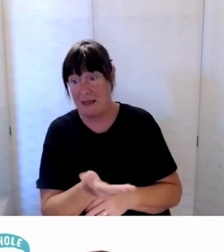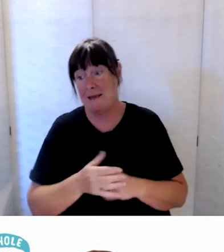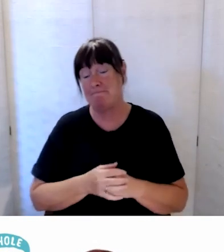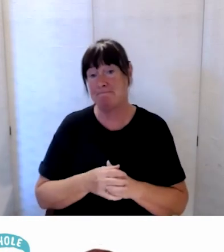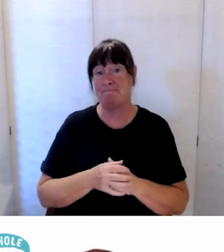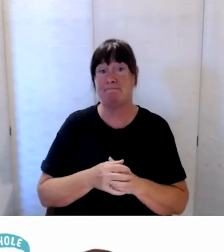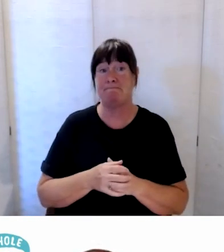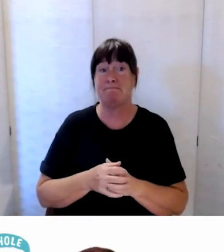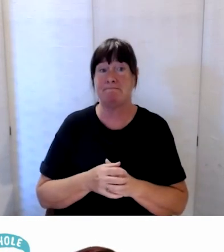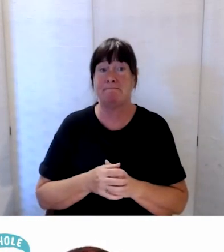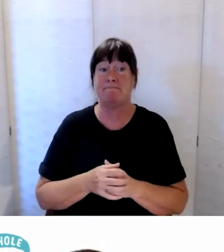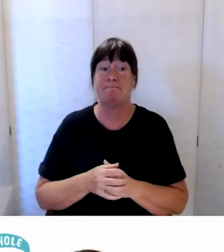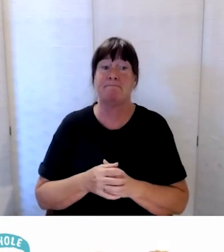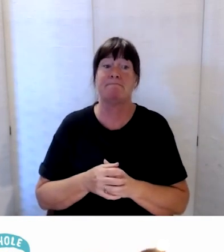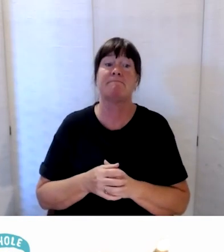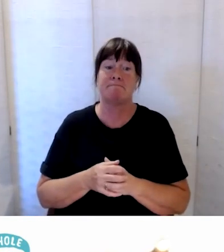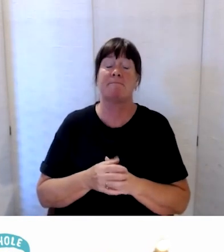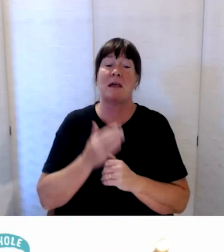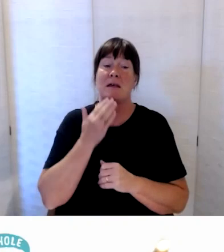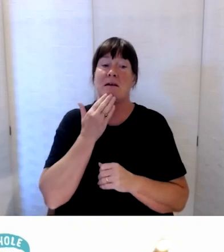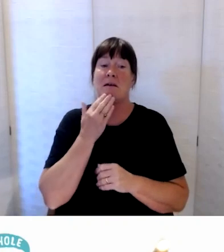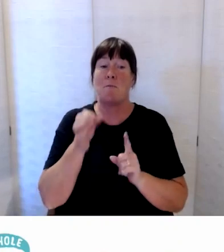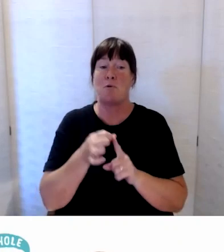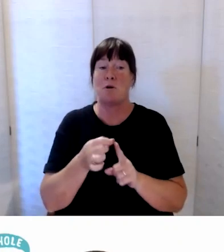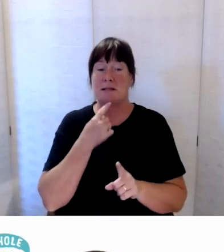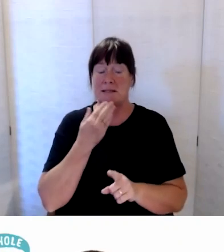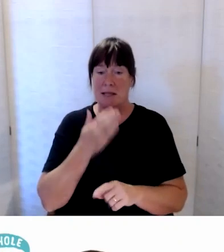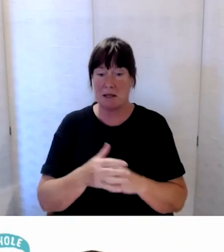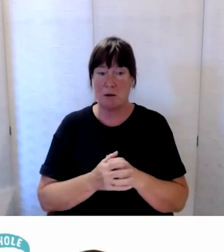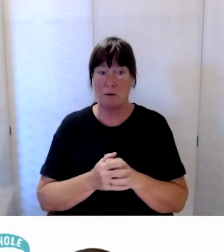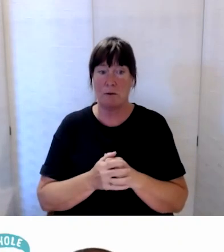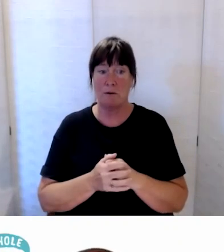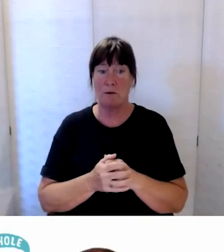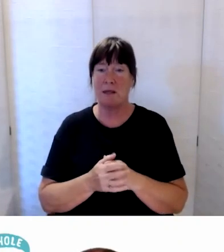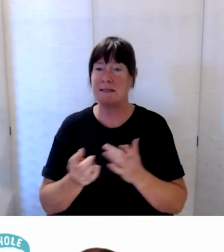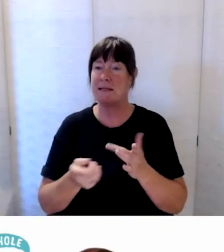Thanks for that Amanda and Paula. I’ve got another question from the chat,